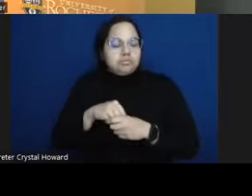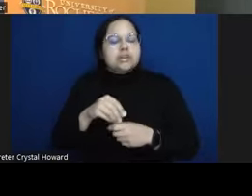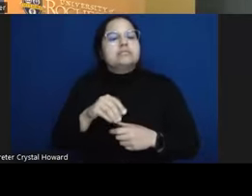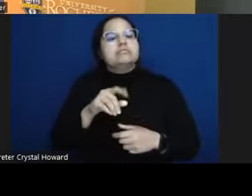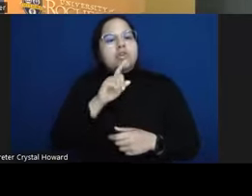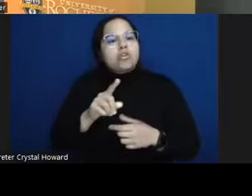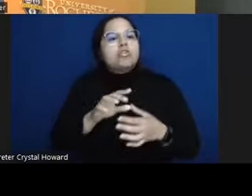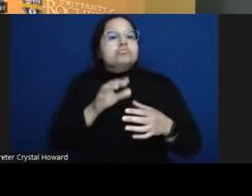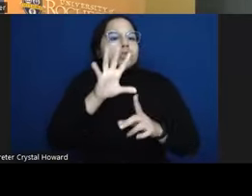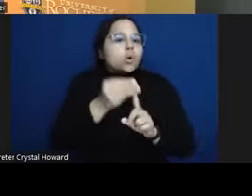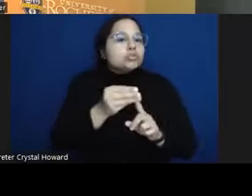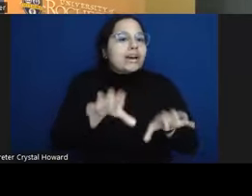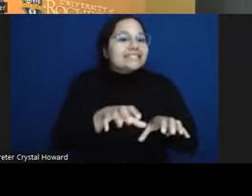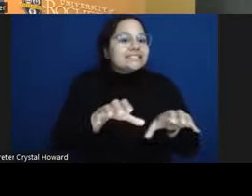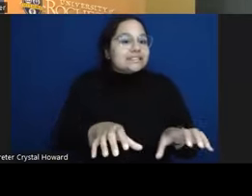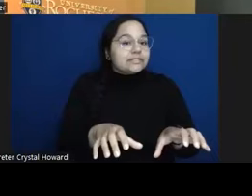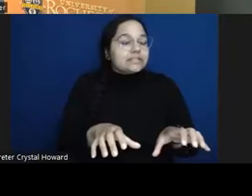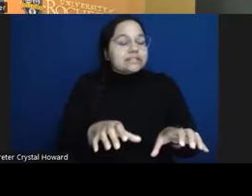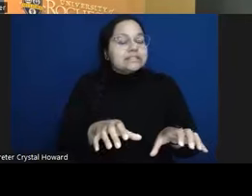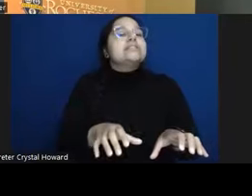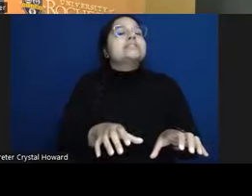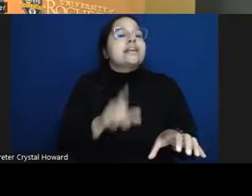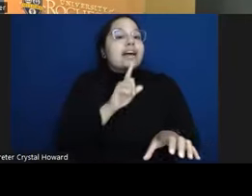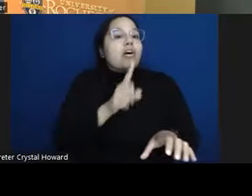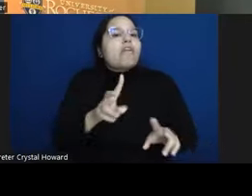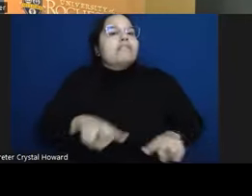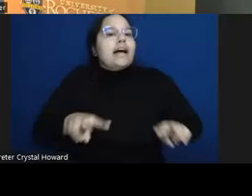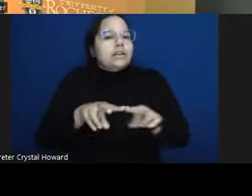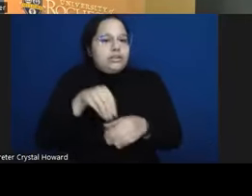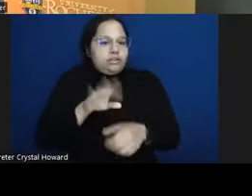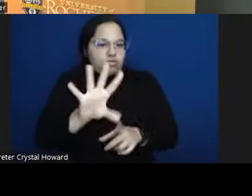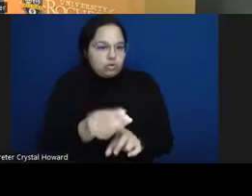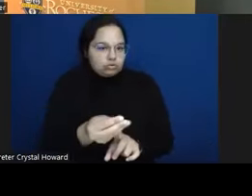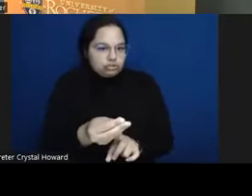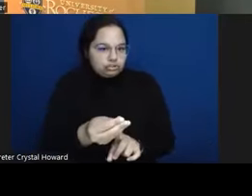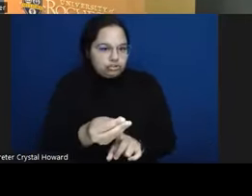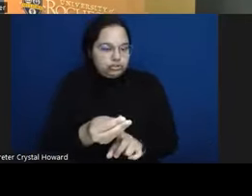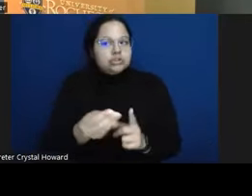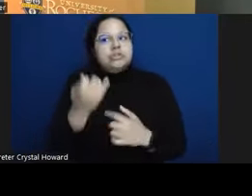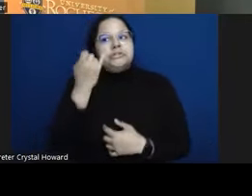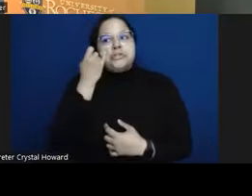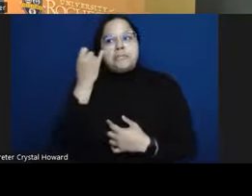you and your culture so think about things that you might do in terms of traditions celebrations